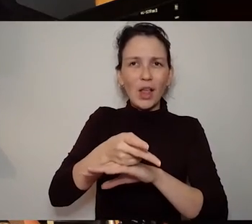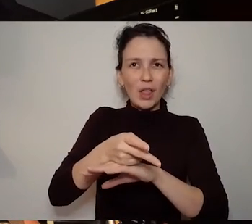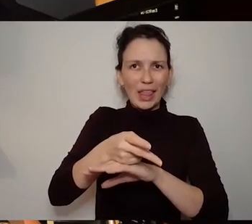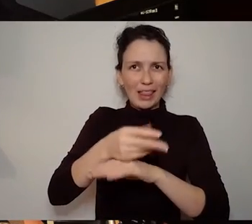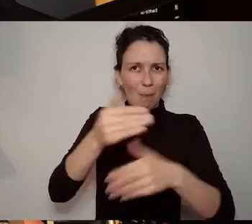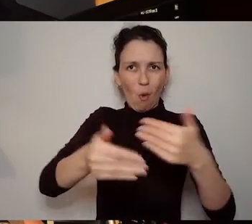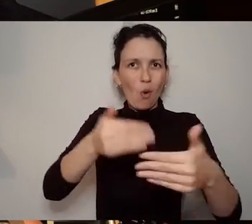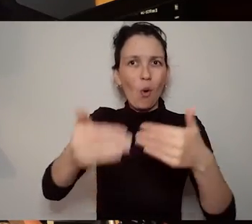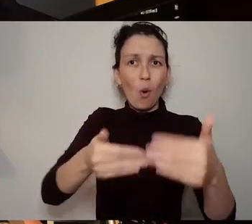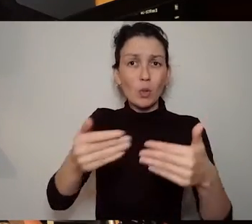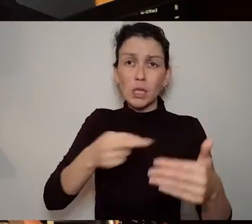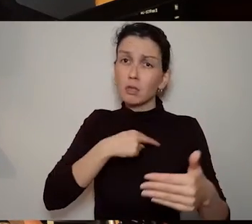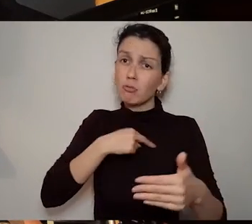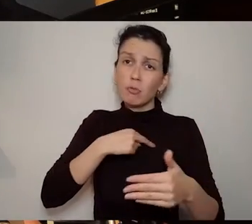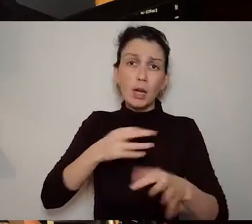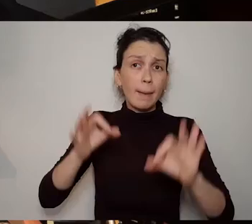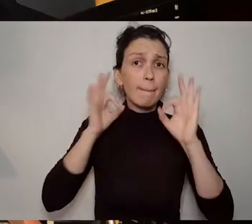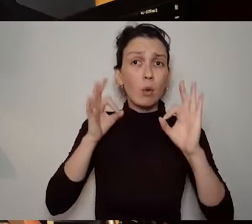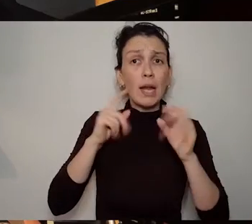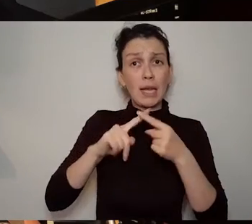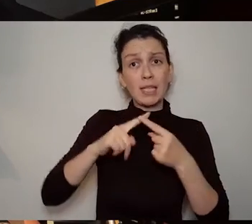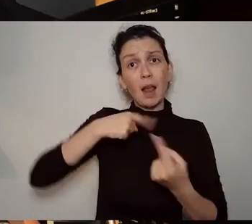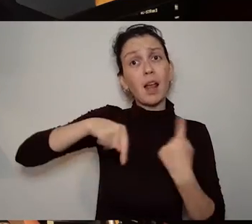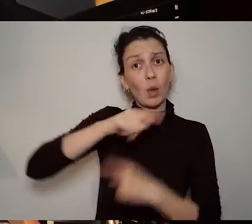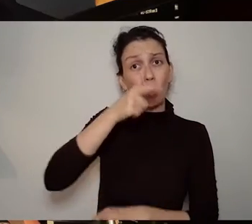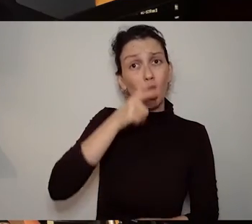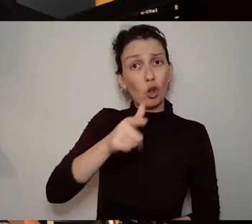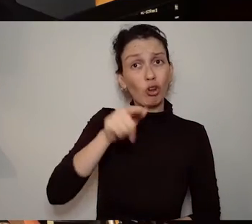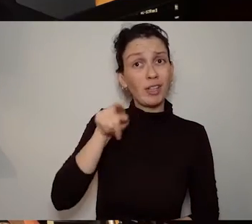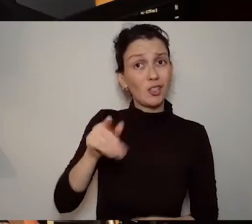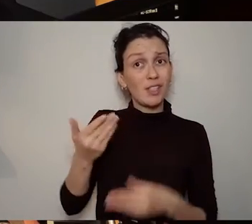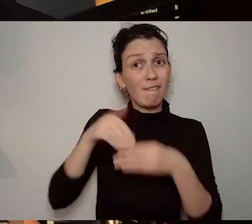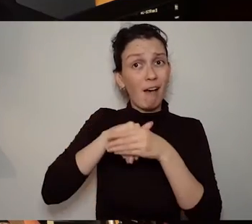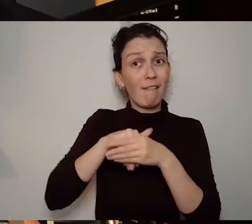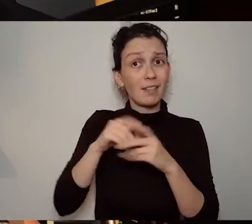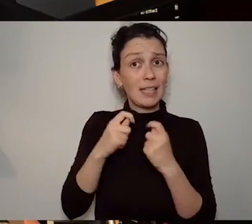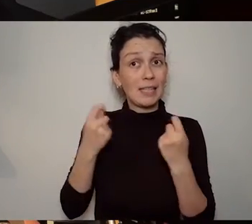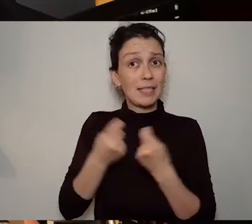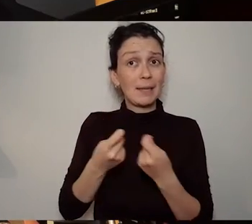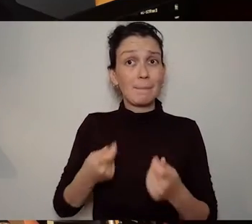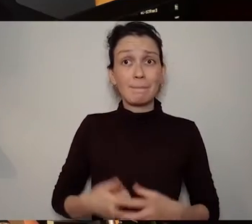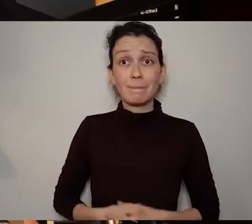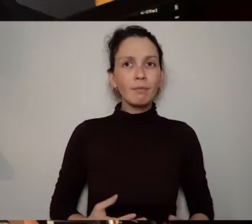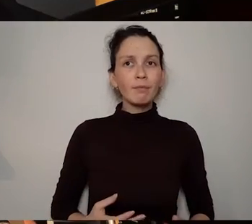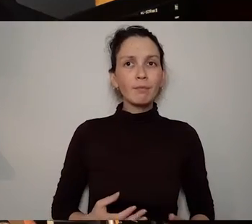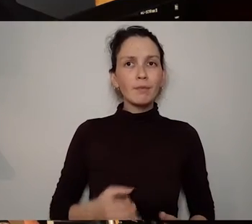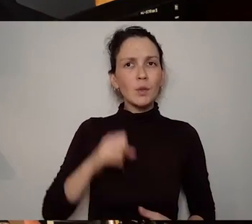of blurring of boundaries between academia performance and activism with this project